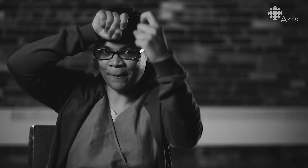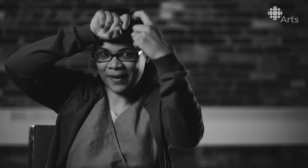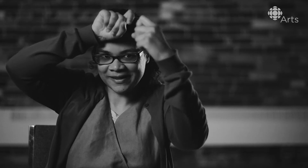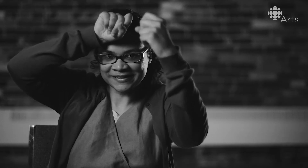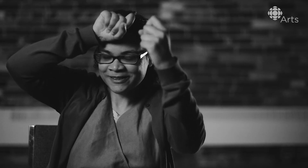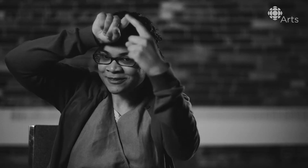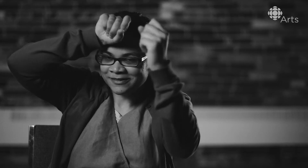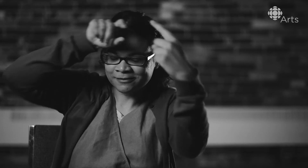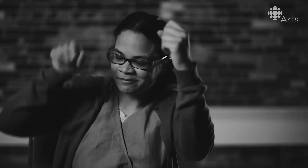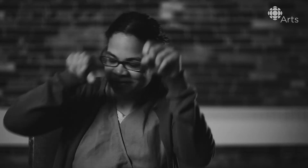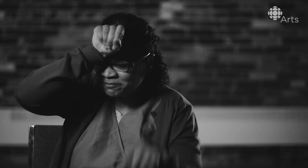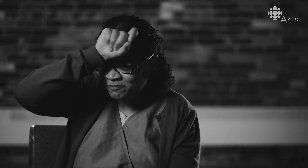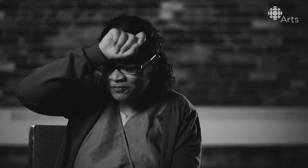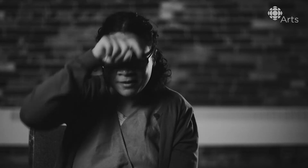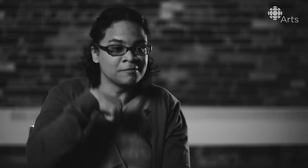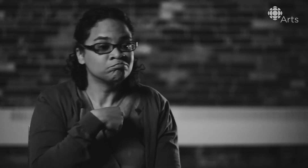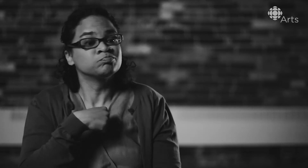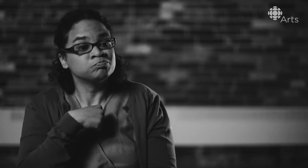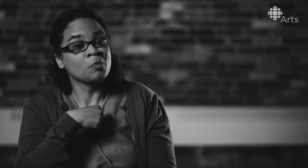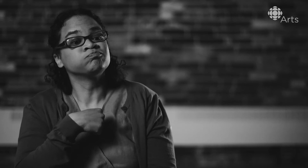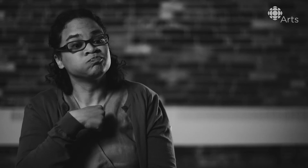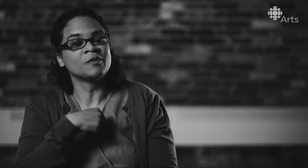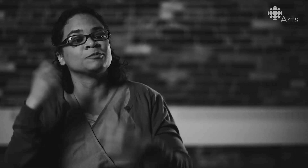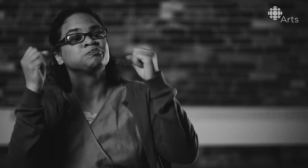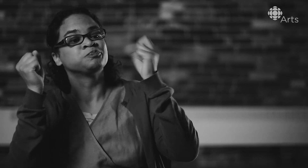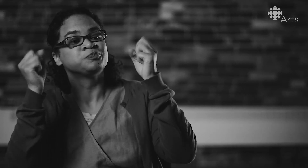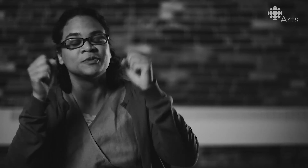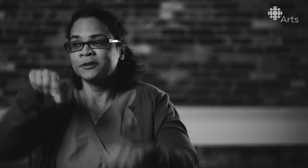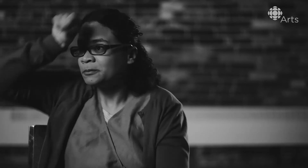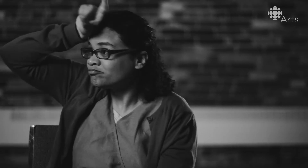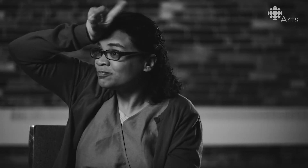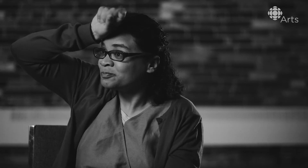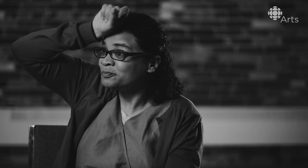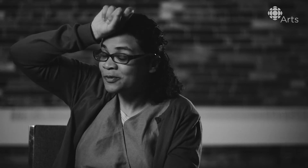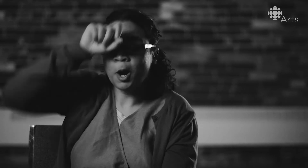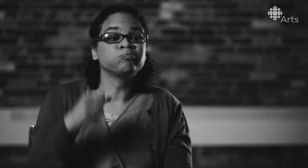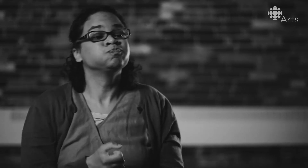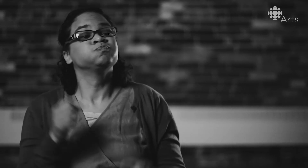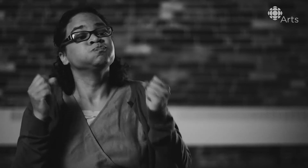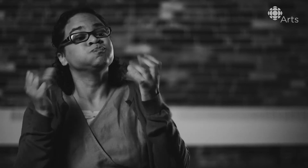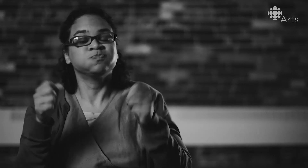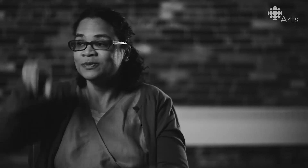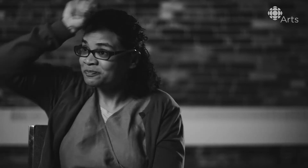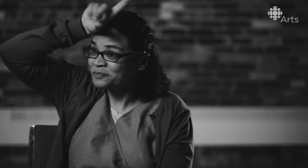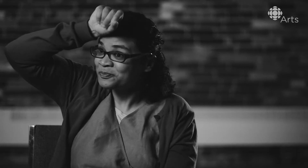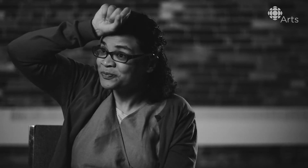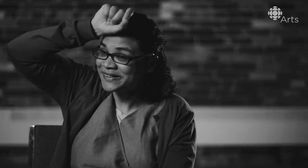that could just, I don't know, have a telepathic skill developed so that so I can sign, and he could understand, and then he could think back to me, and I could just read his thought,